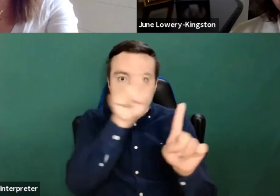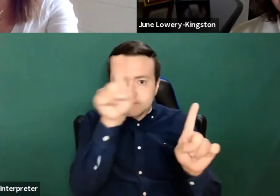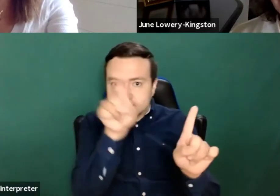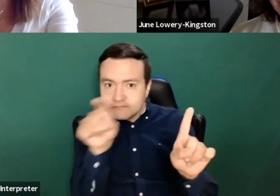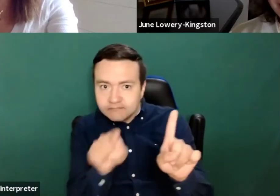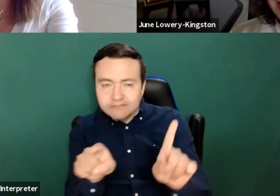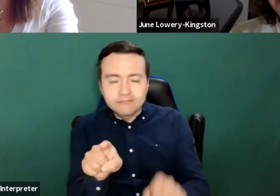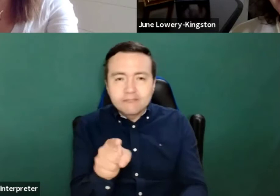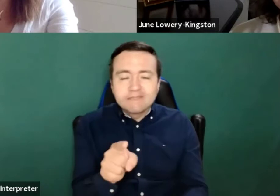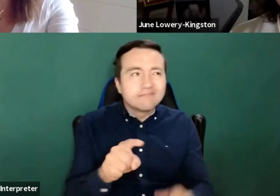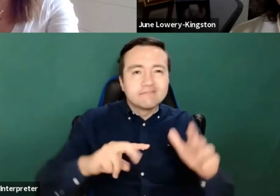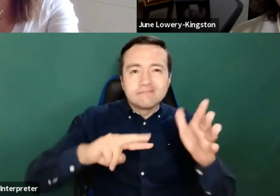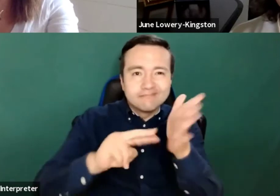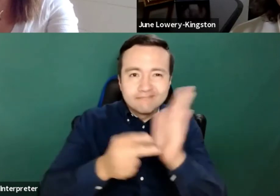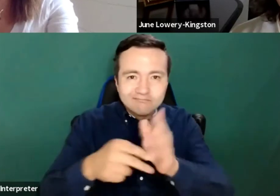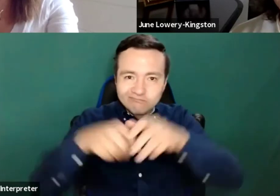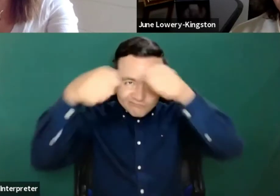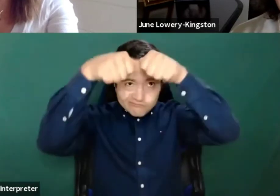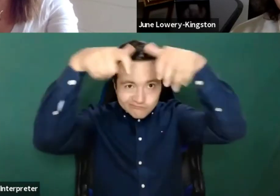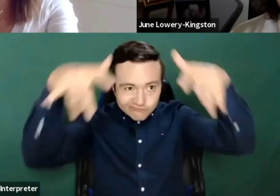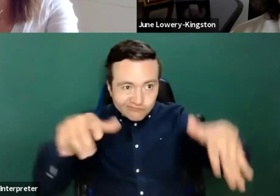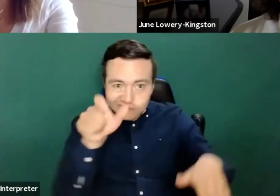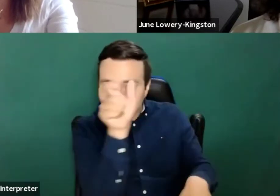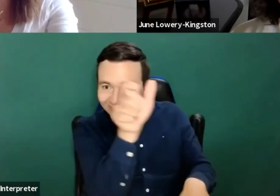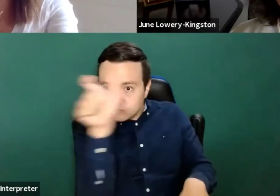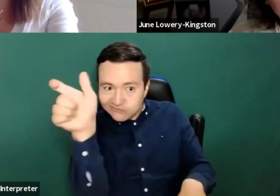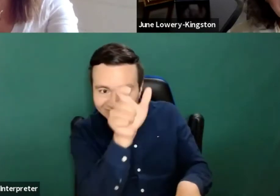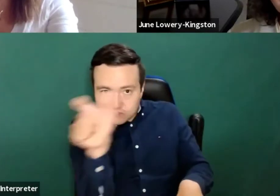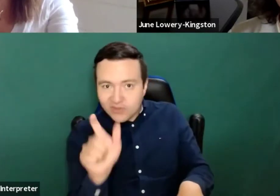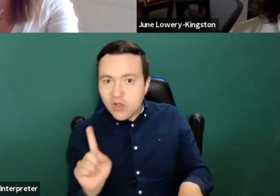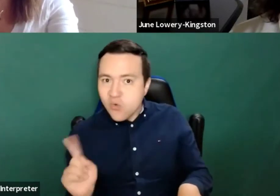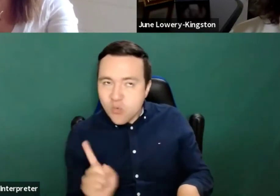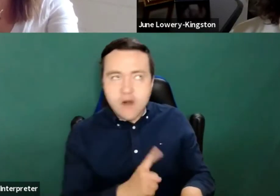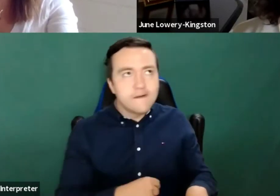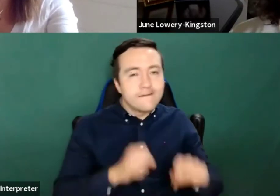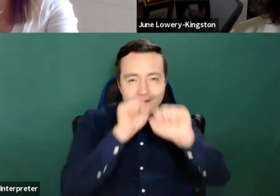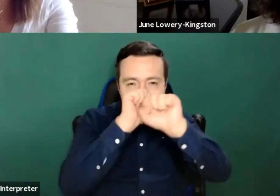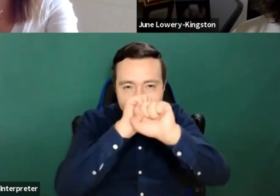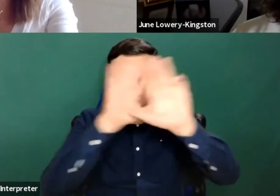structural, clear thinking issue. And just having that awareness that you're going to have keyboard users or screen reader